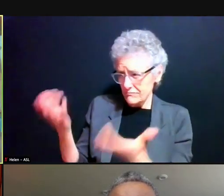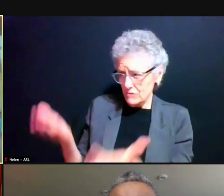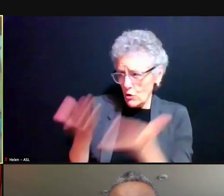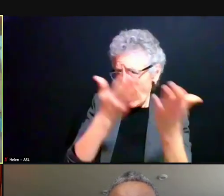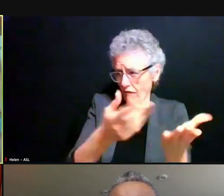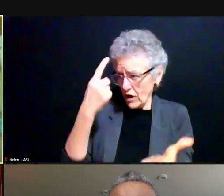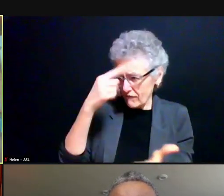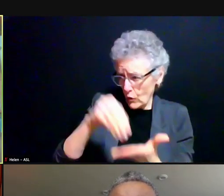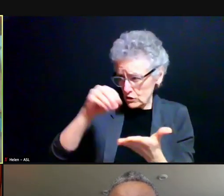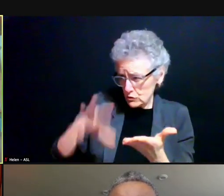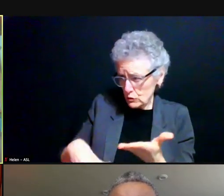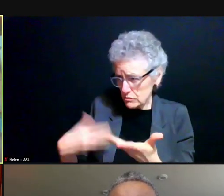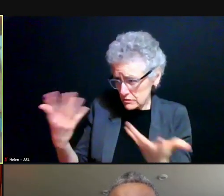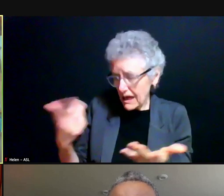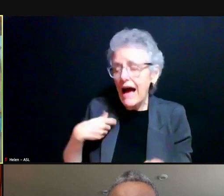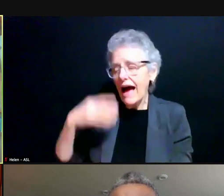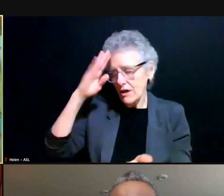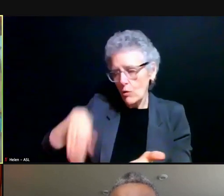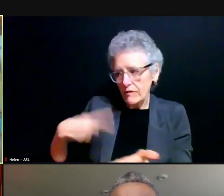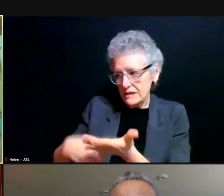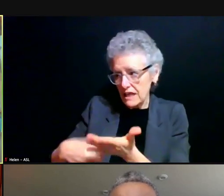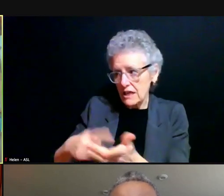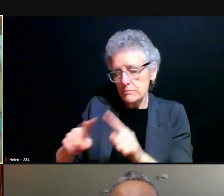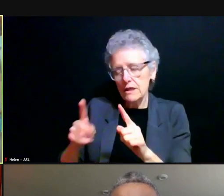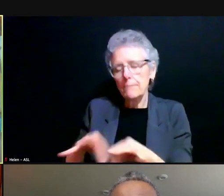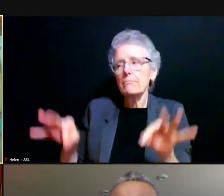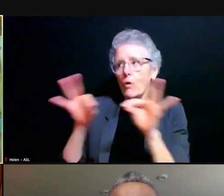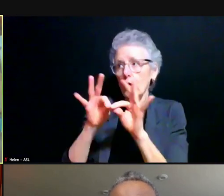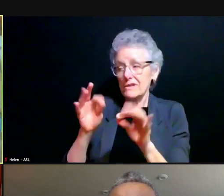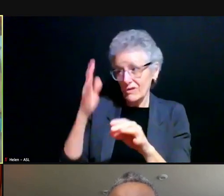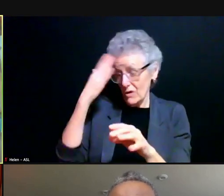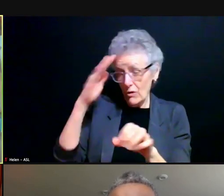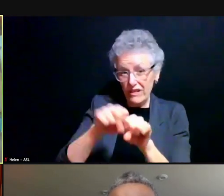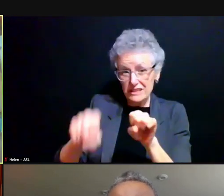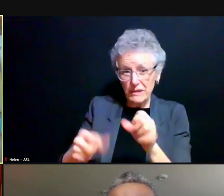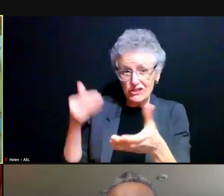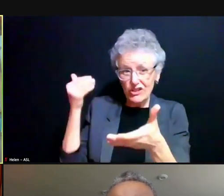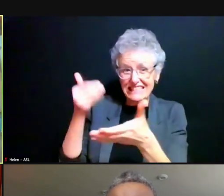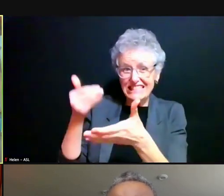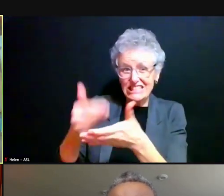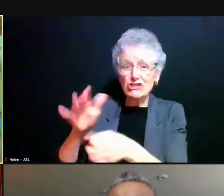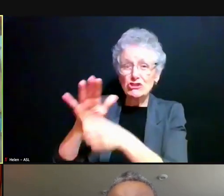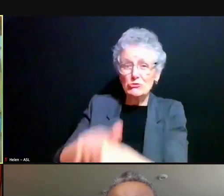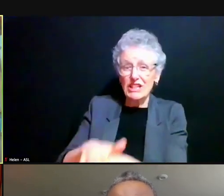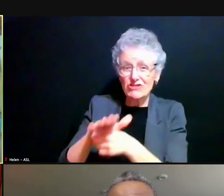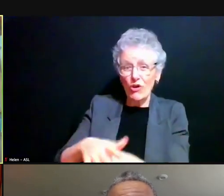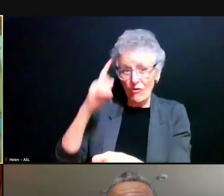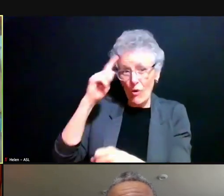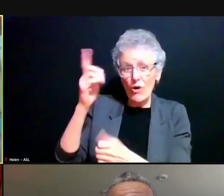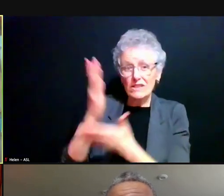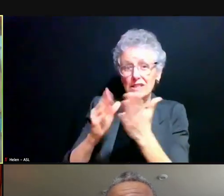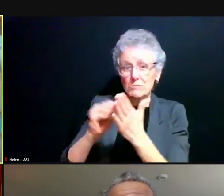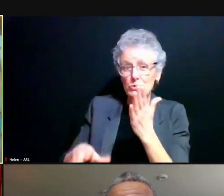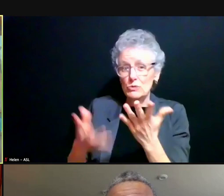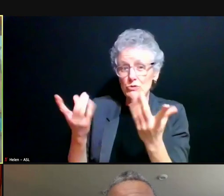I know we've reviewed this, but it's worth especially as the semester is getting stressful for some. You could just